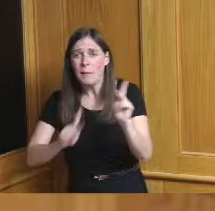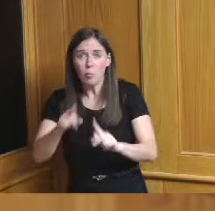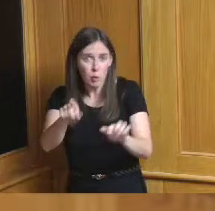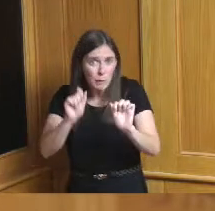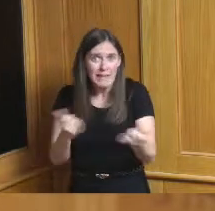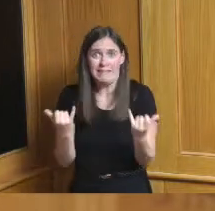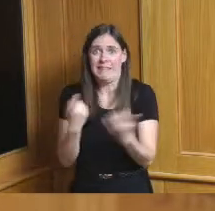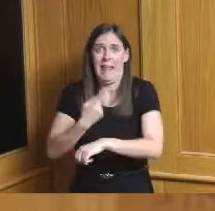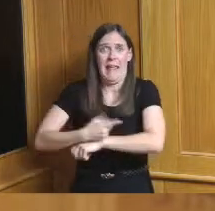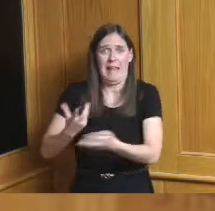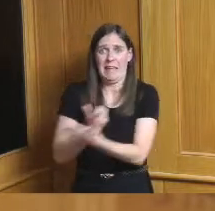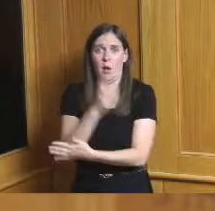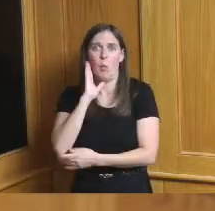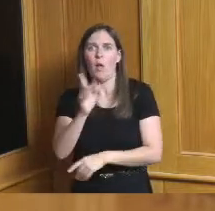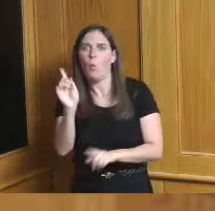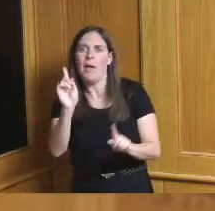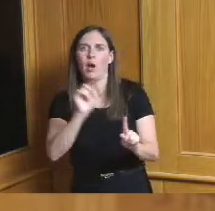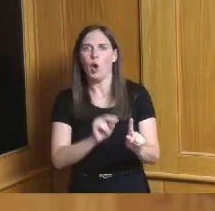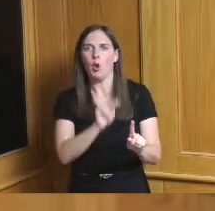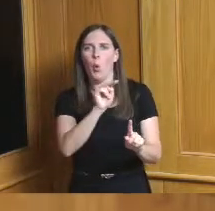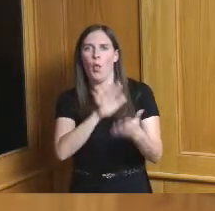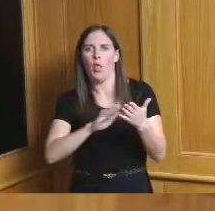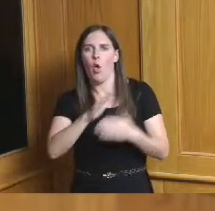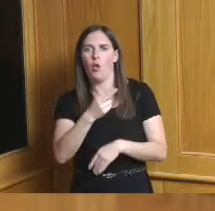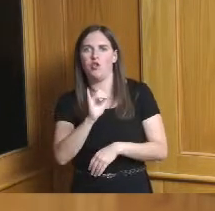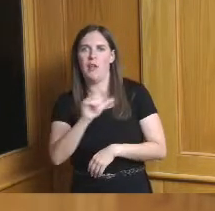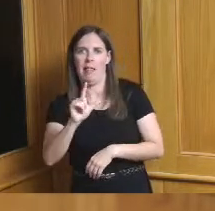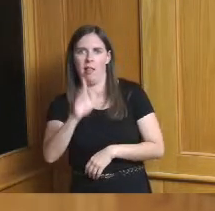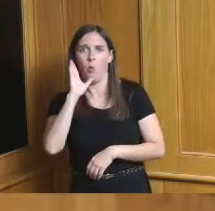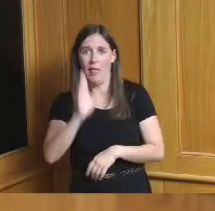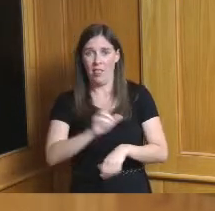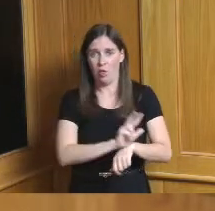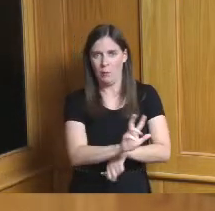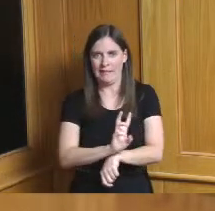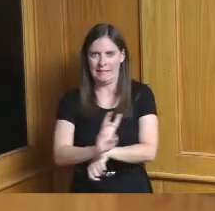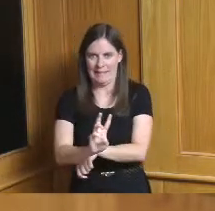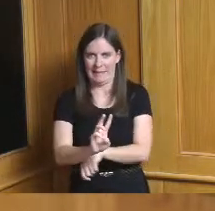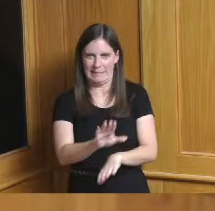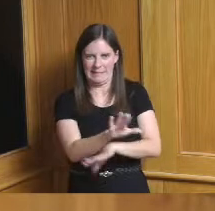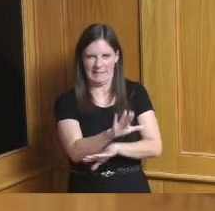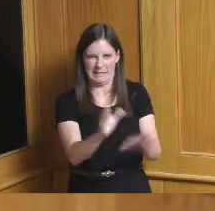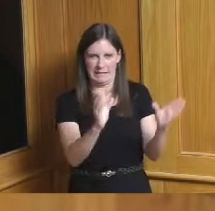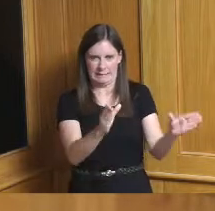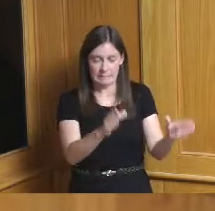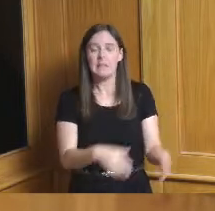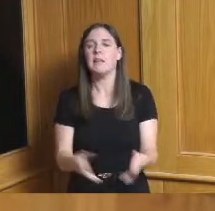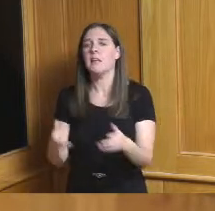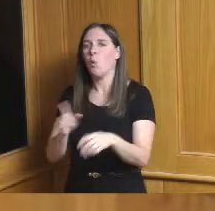going to be in north college hill from 3 to 6 pm today and then we're in Carthage from 1:30 to 4